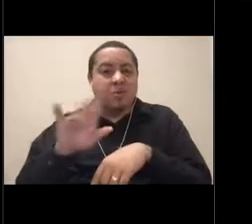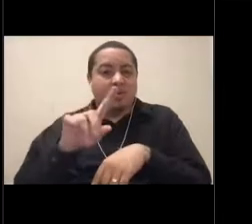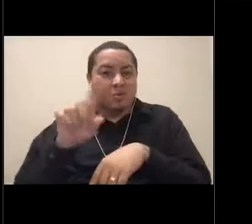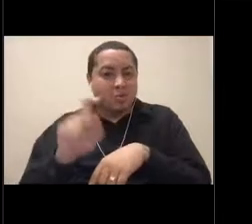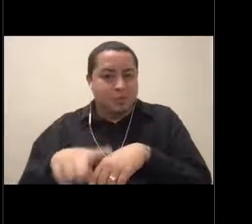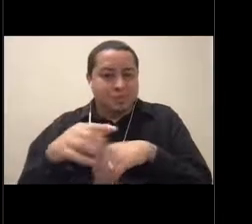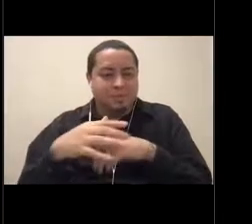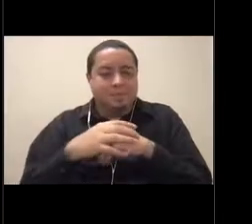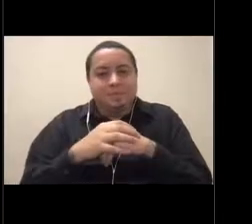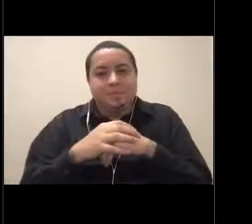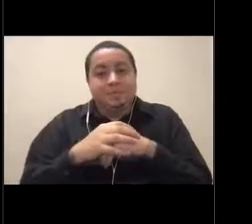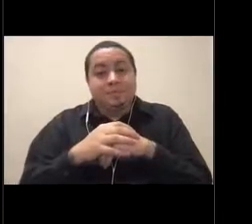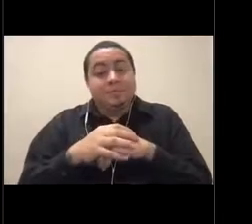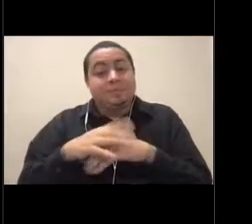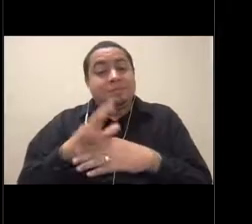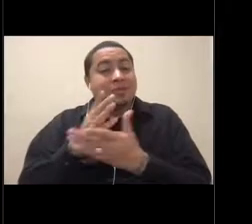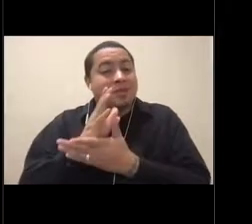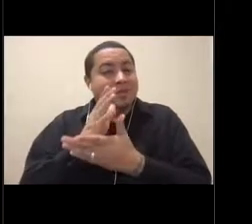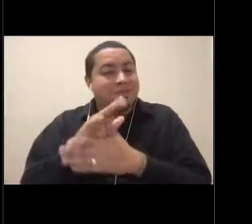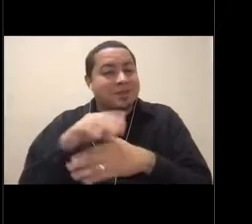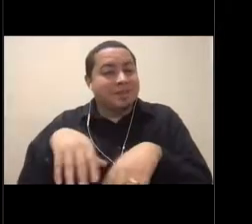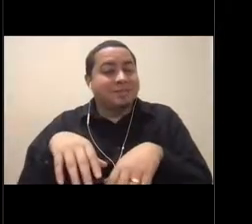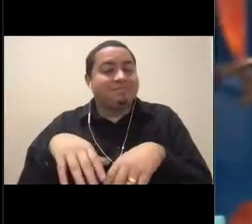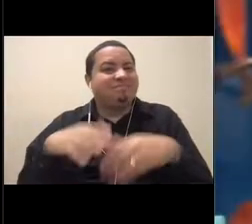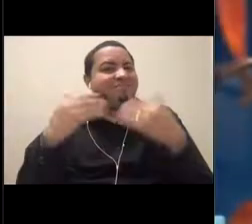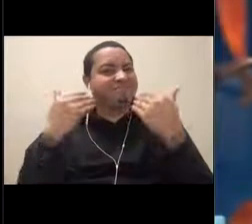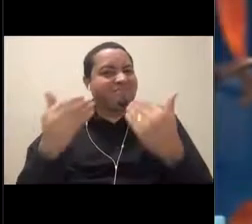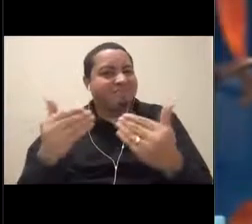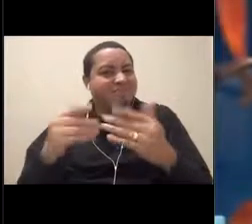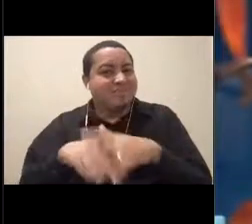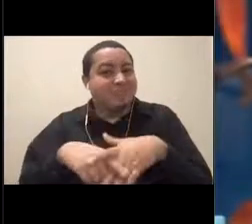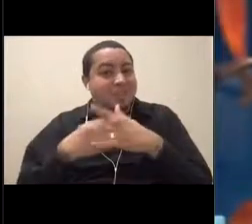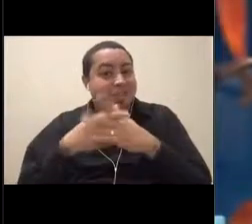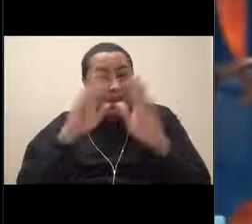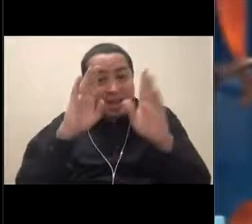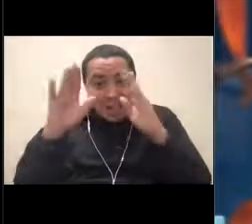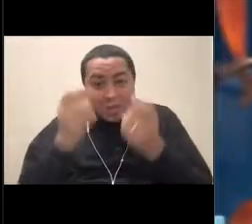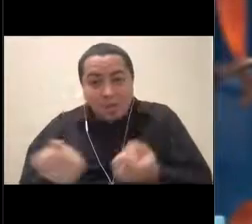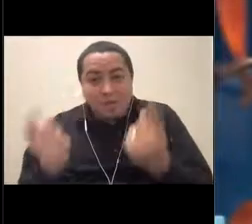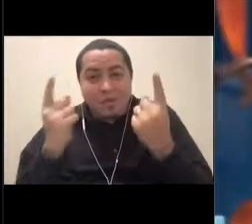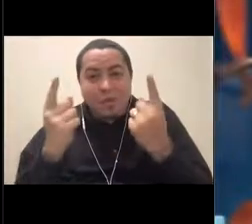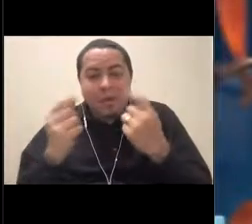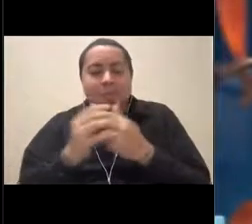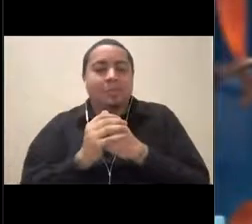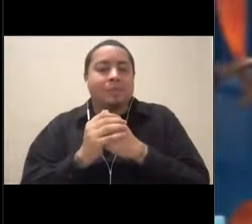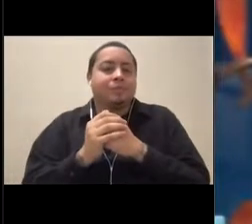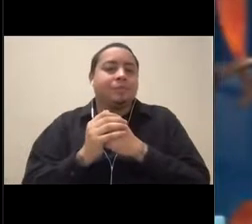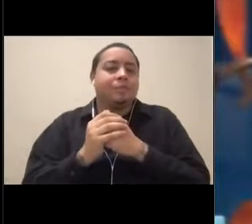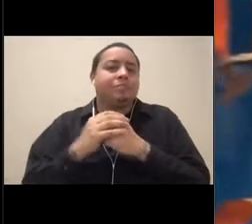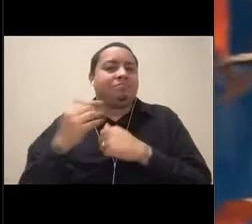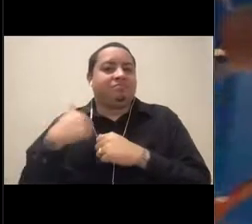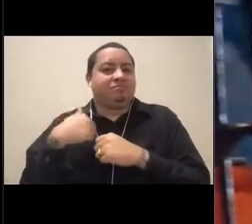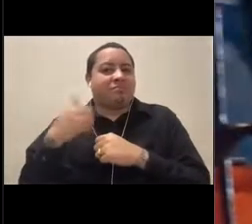All right, Chelsea. Hello, everyone let's get started. And I want to take you into the deep sea